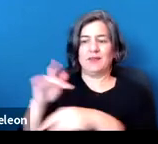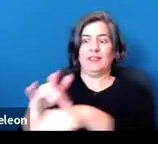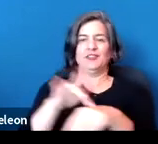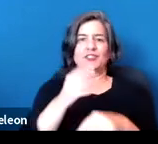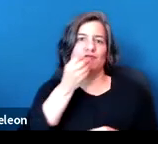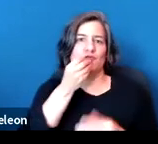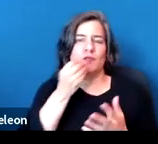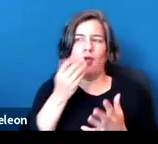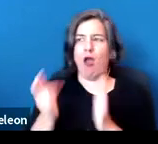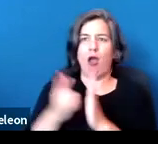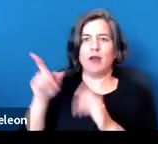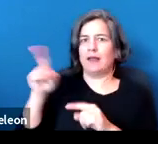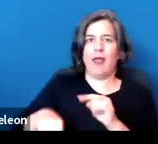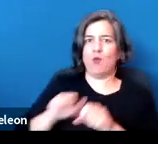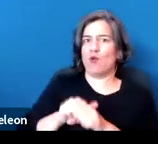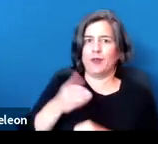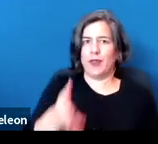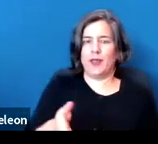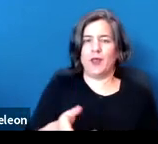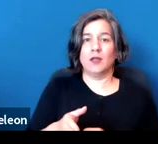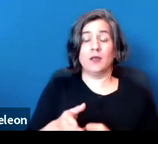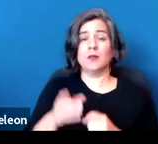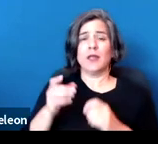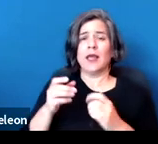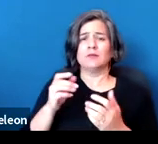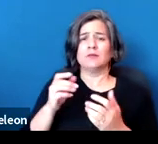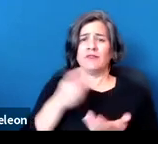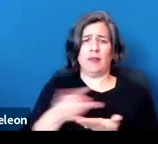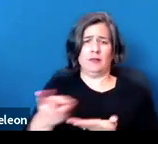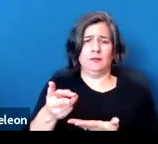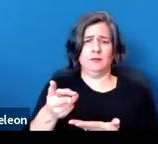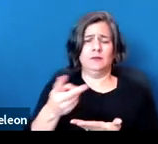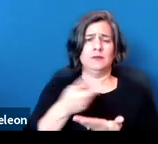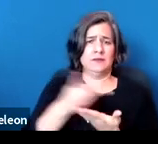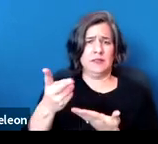That amendment was actually defeated, and it was defeated in large part